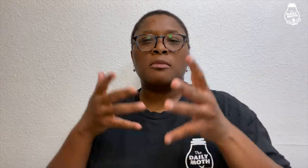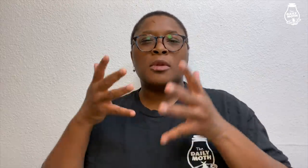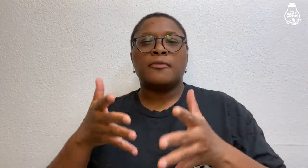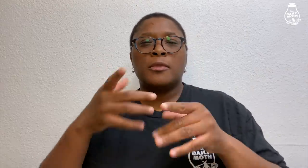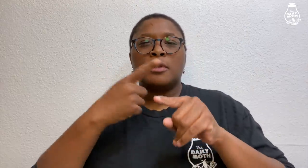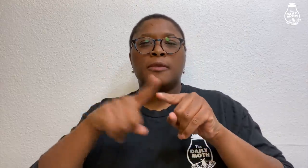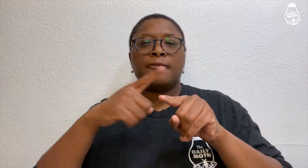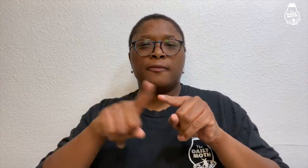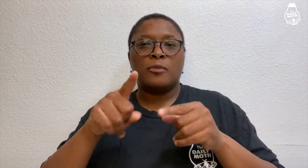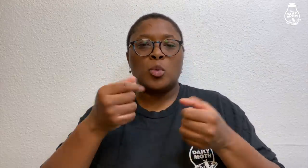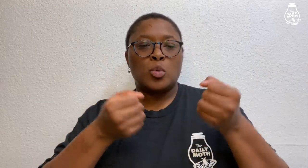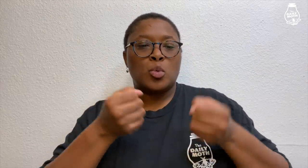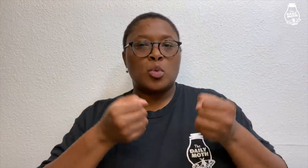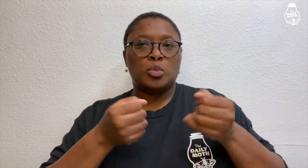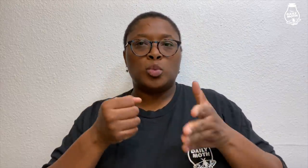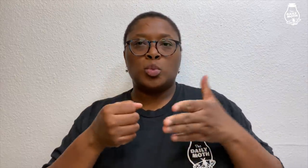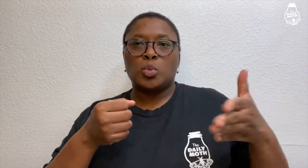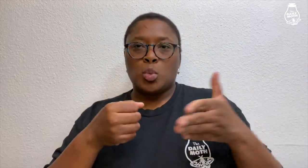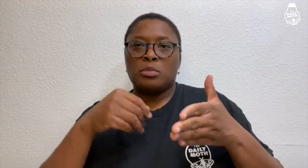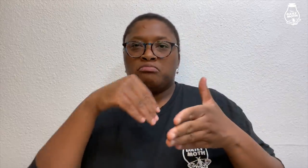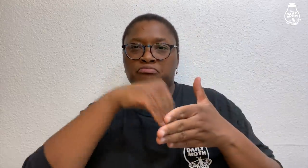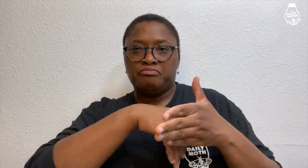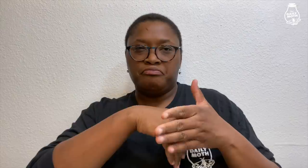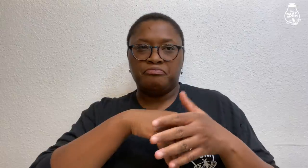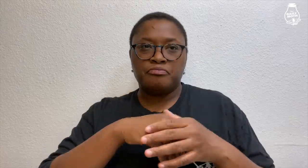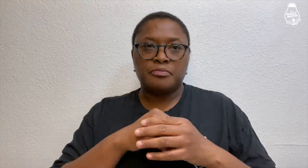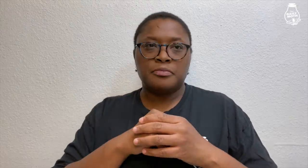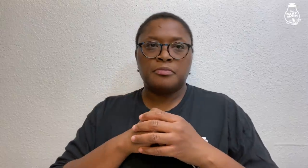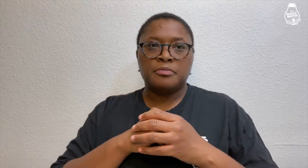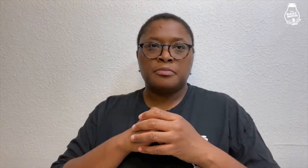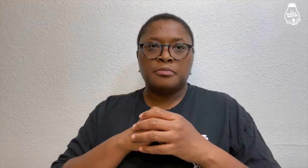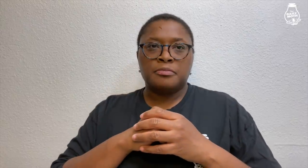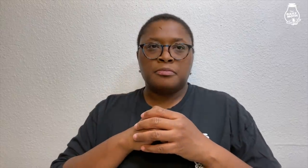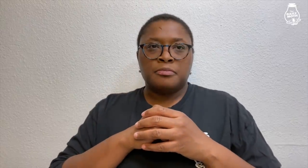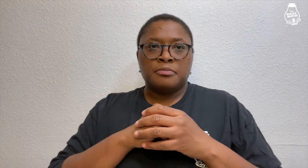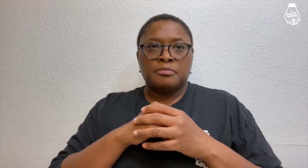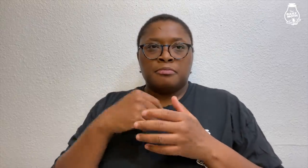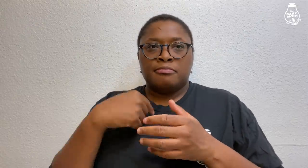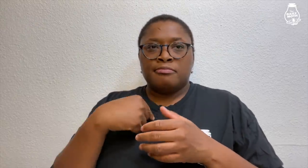I left the knife by the car door.